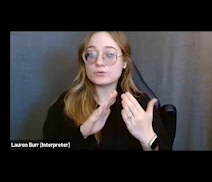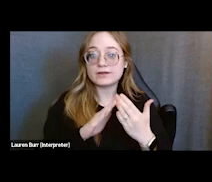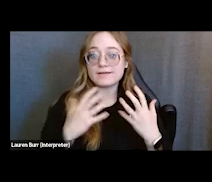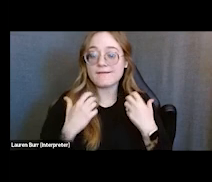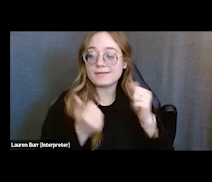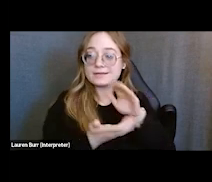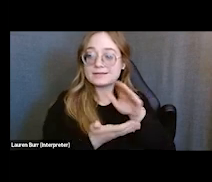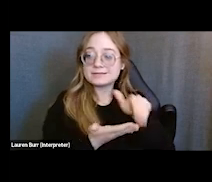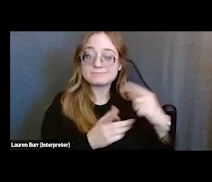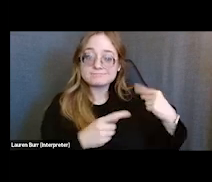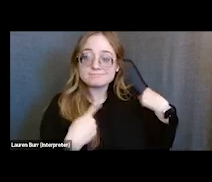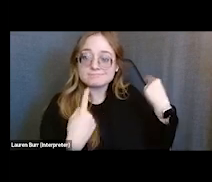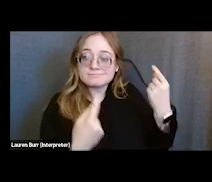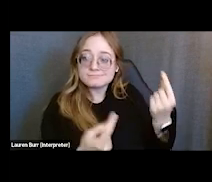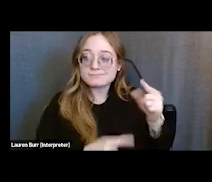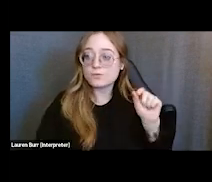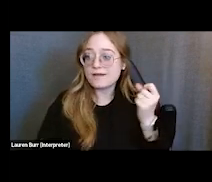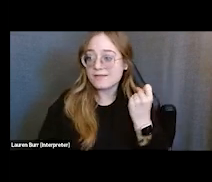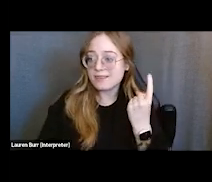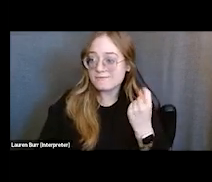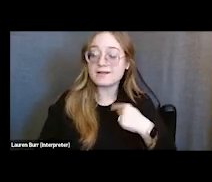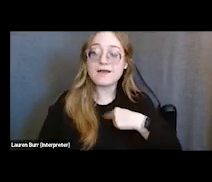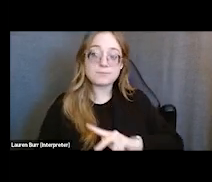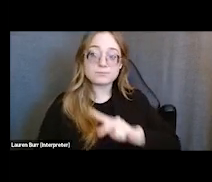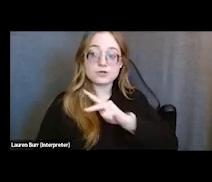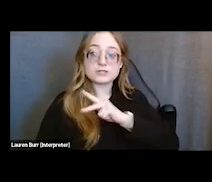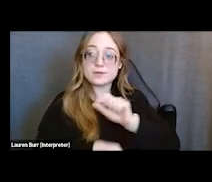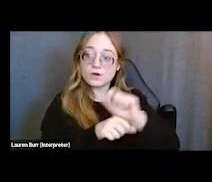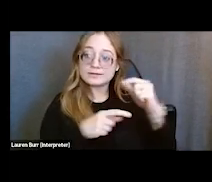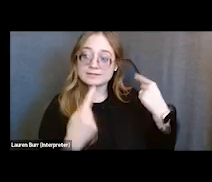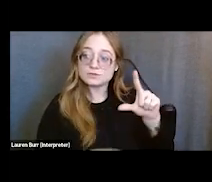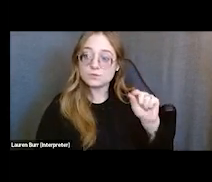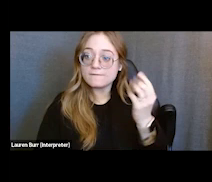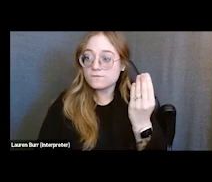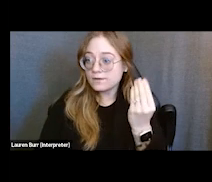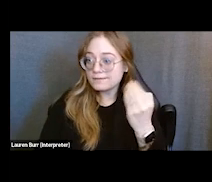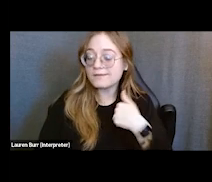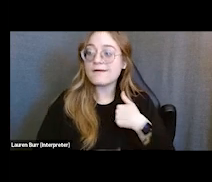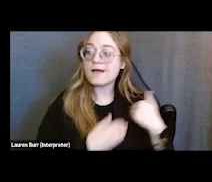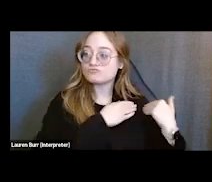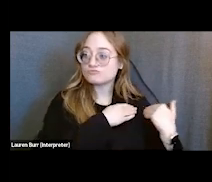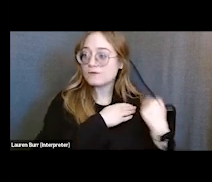I've personally been on board since 2014. I handle all of our referral sources.